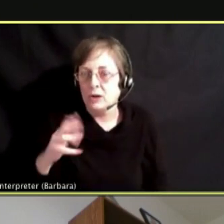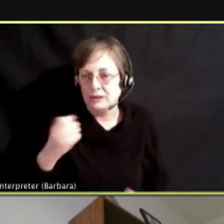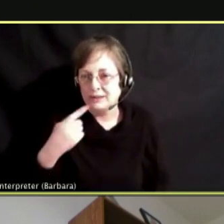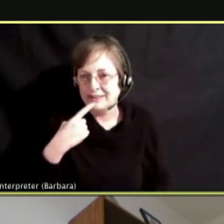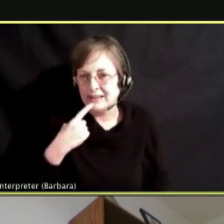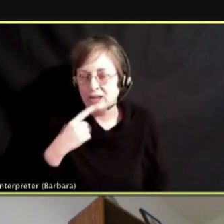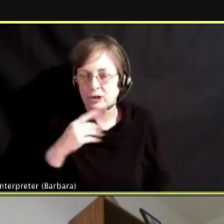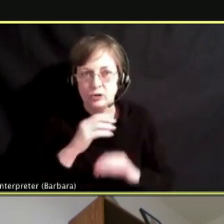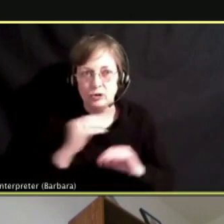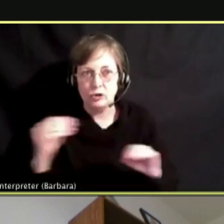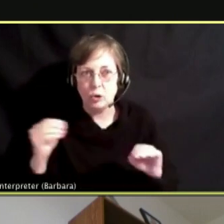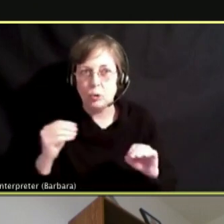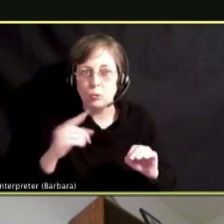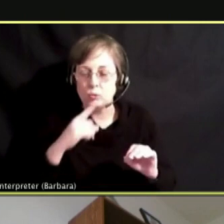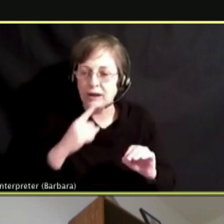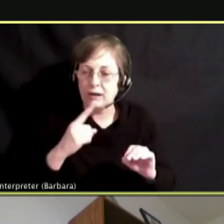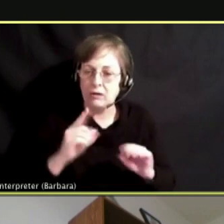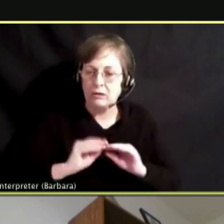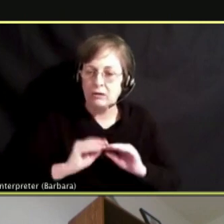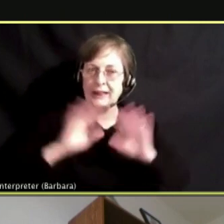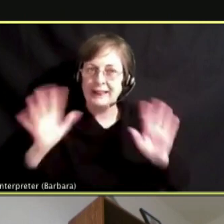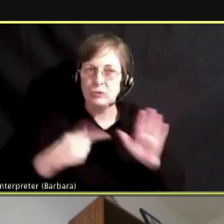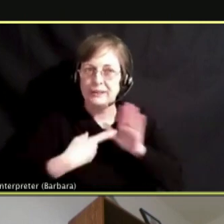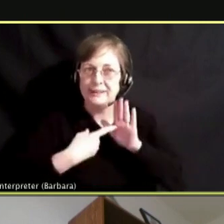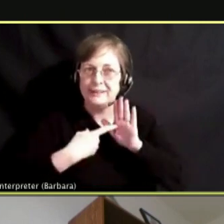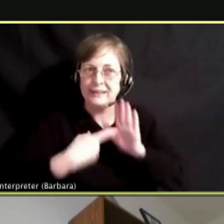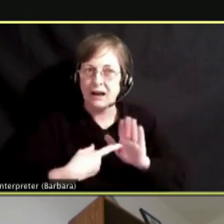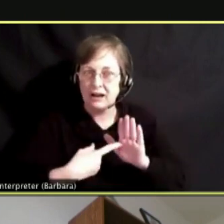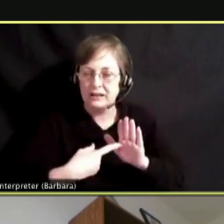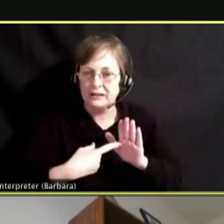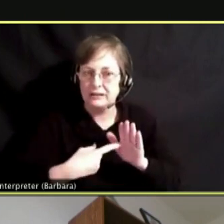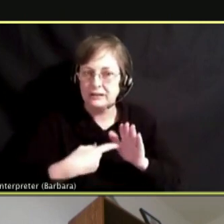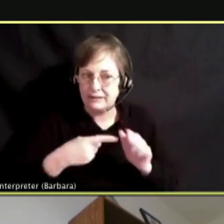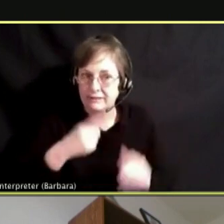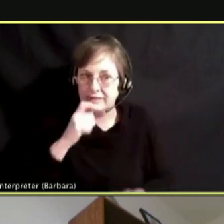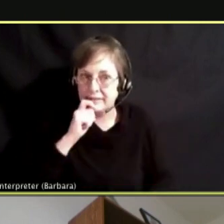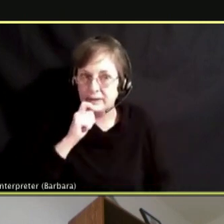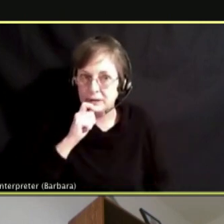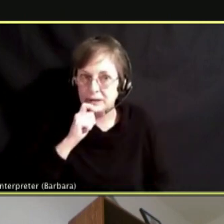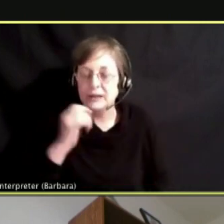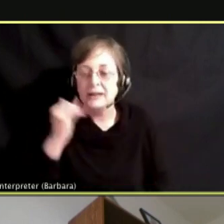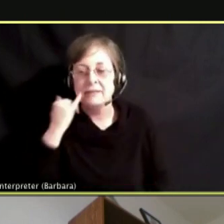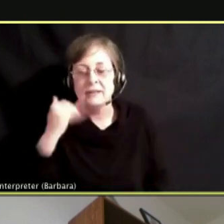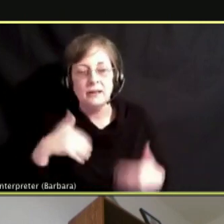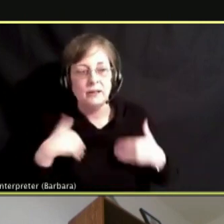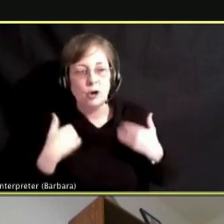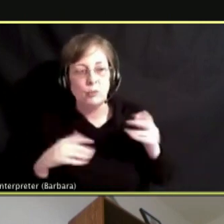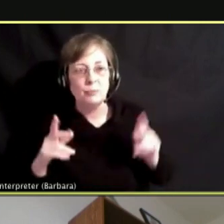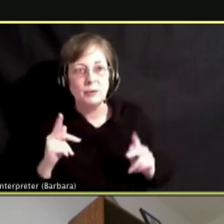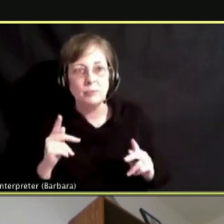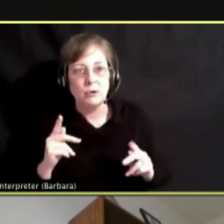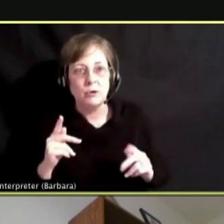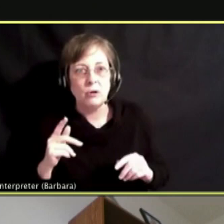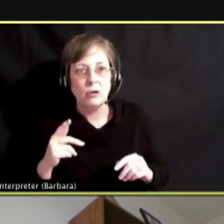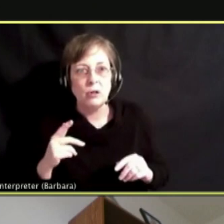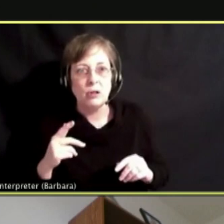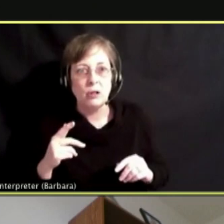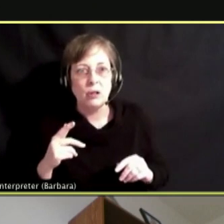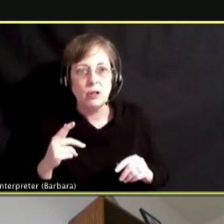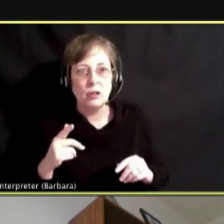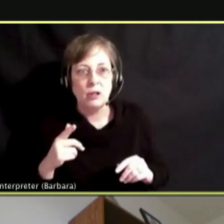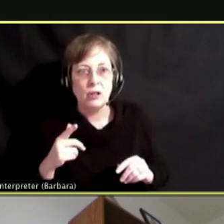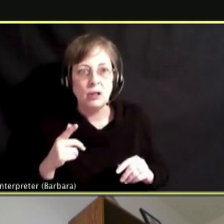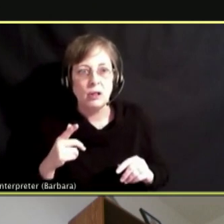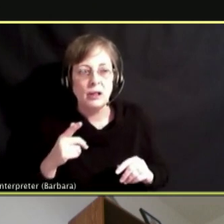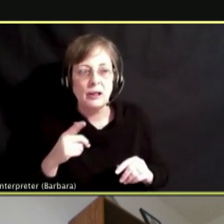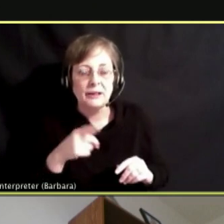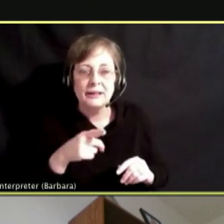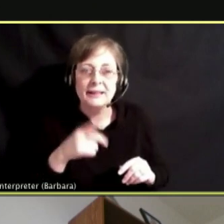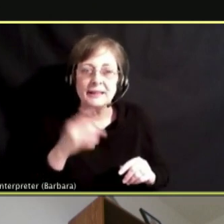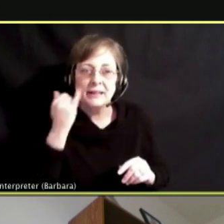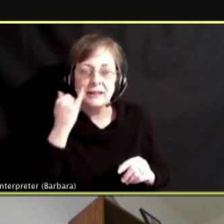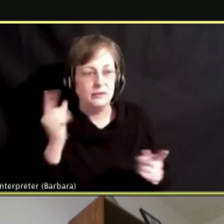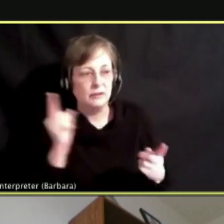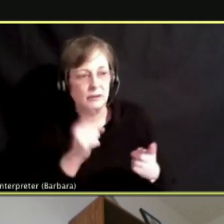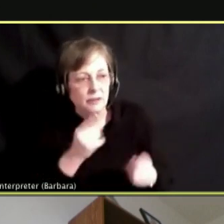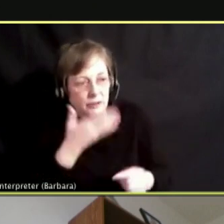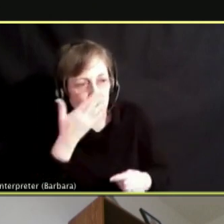SOMETIMES YOU HAVE YOUNG PEOPLE LIKE OVER THE TOP SMELLS OF BUBBLEGUM AND ALL THAT WOULD